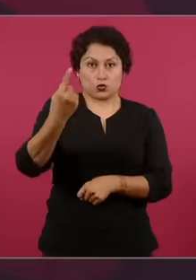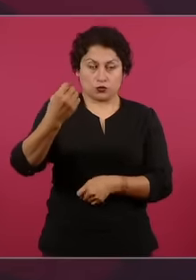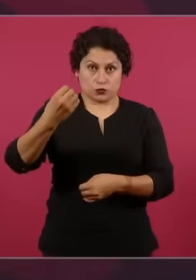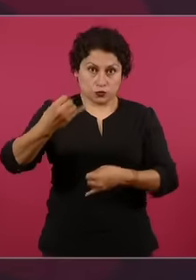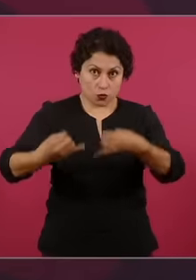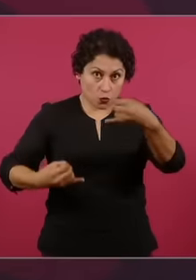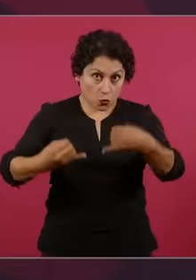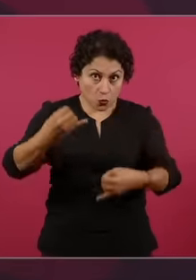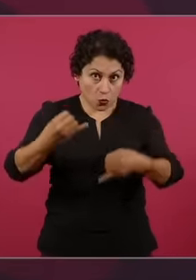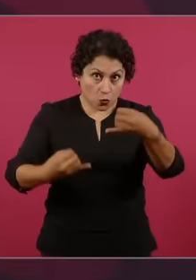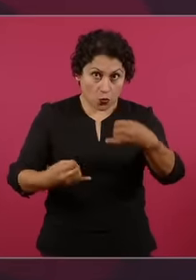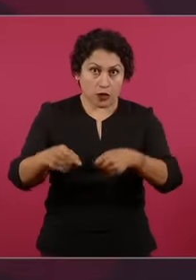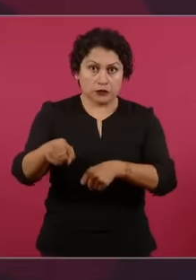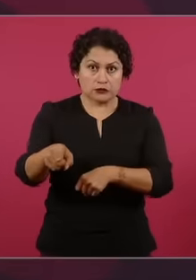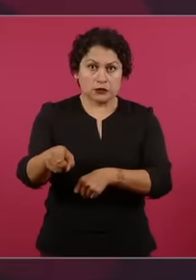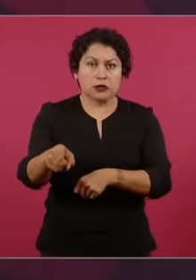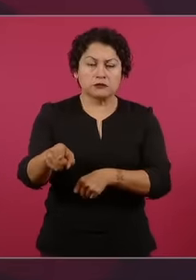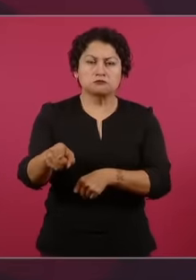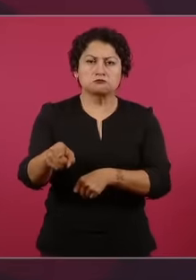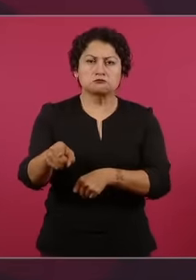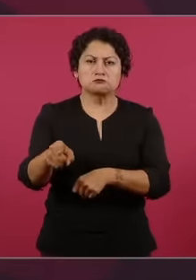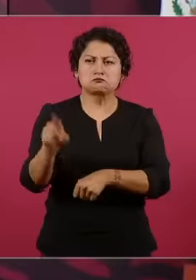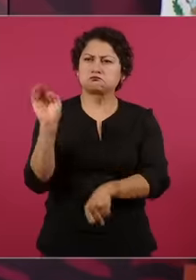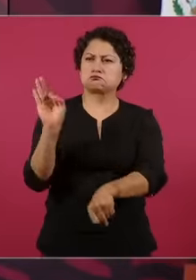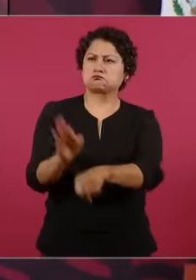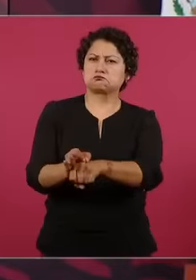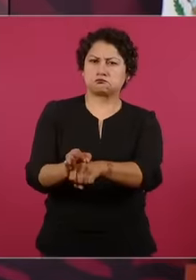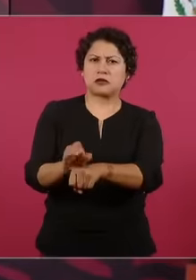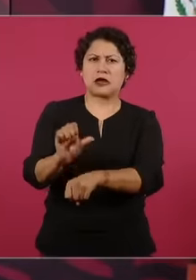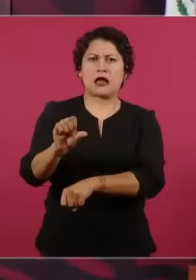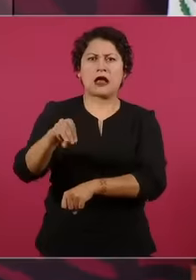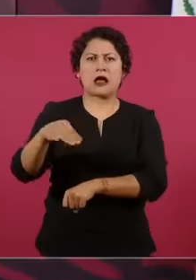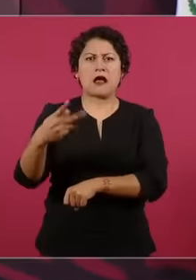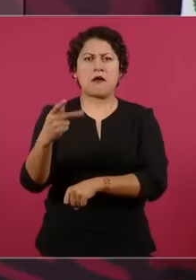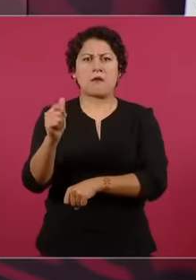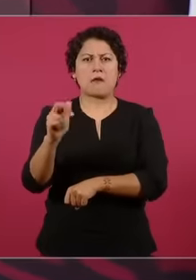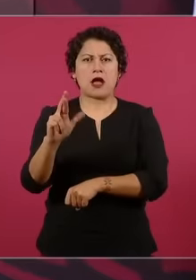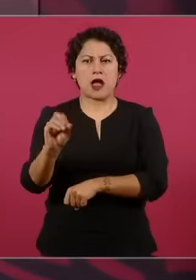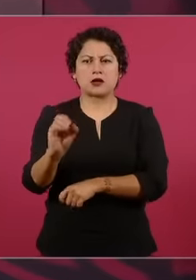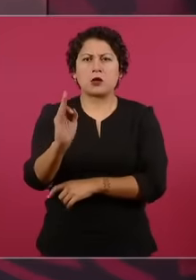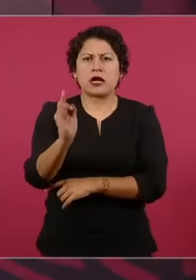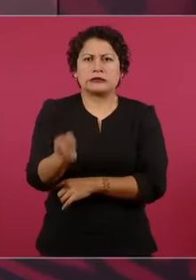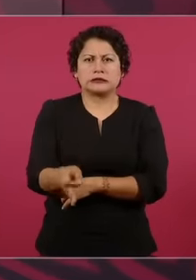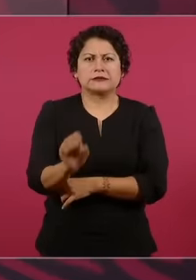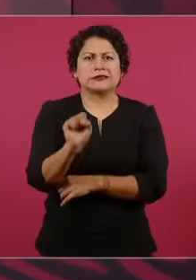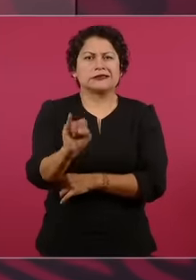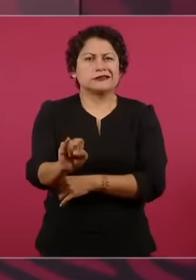grants an Amparo so that the government pays an